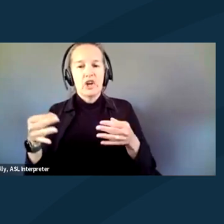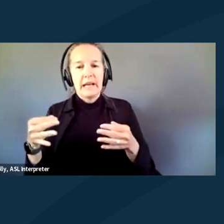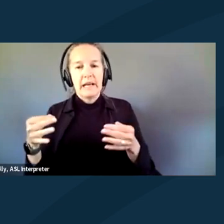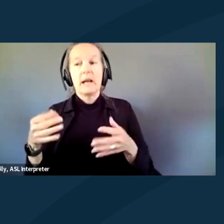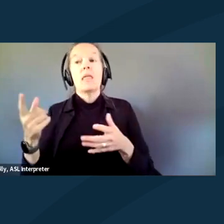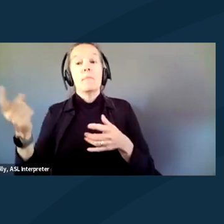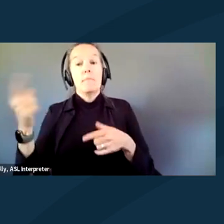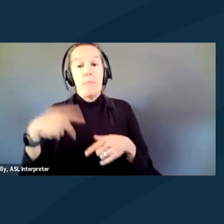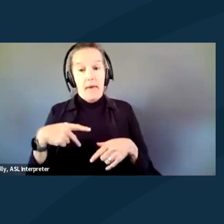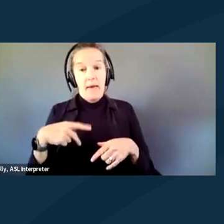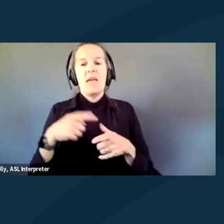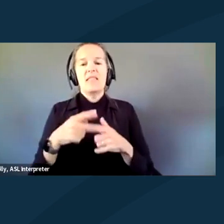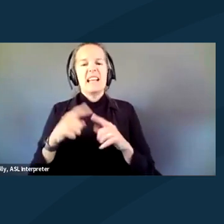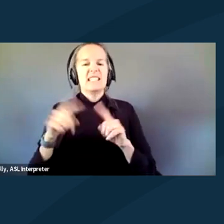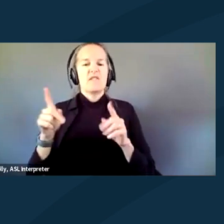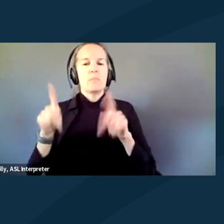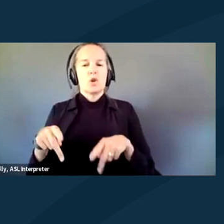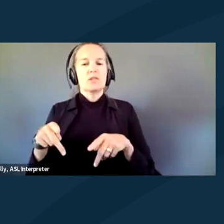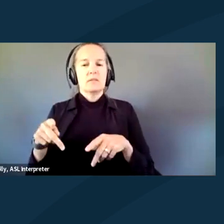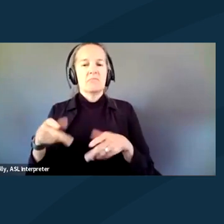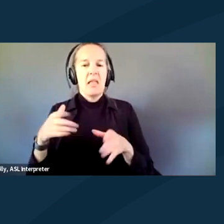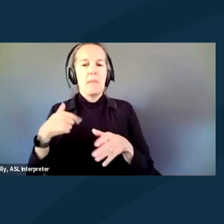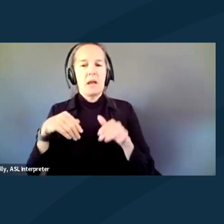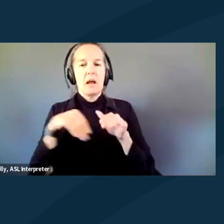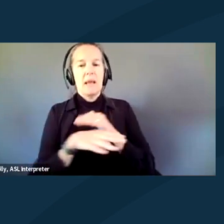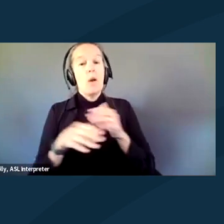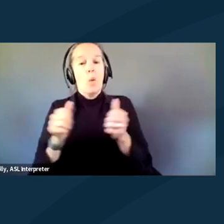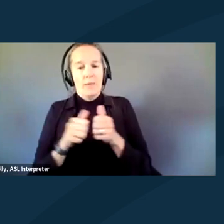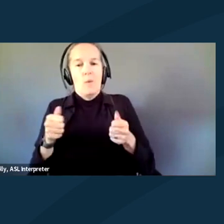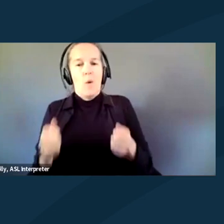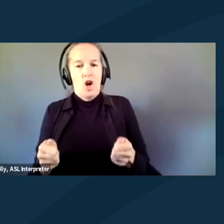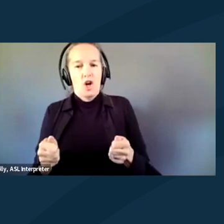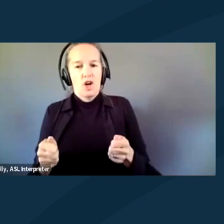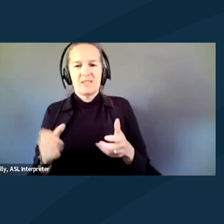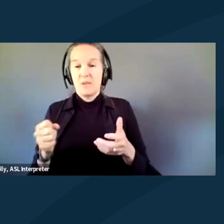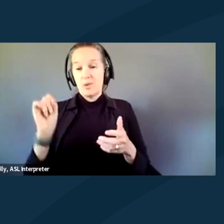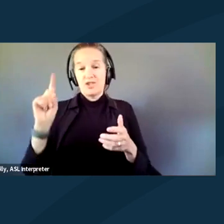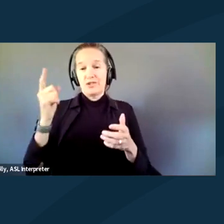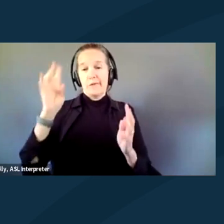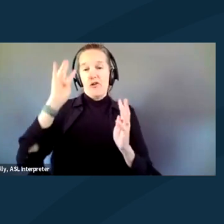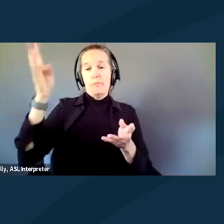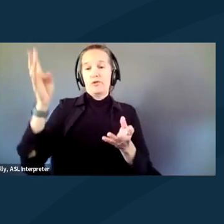and they just let me walked in with a walker. So it was just an arbitrary decision like that. But I think an interesting thing